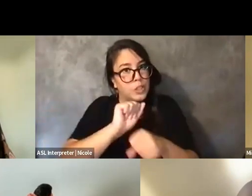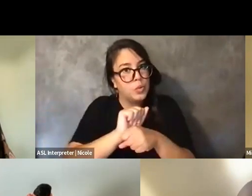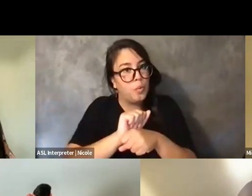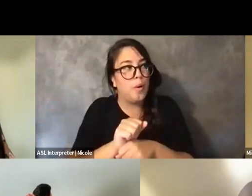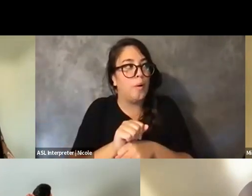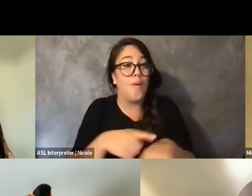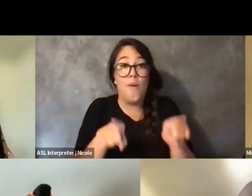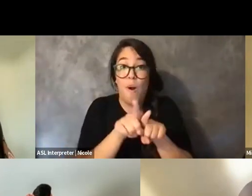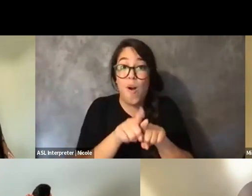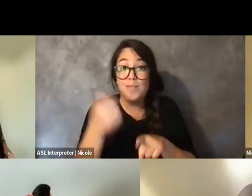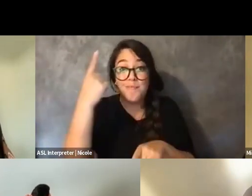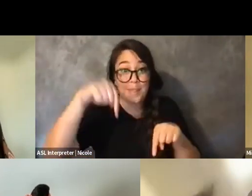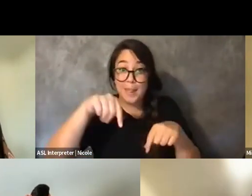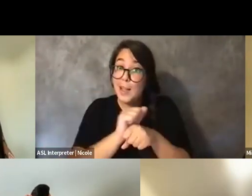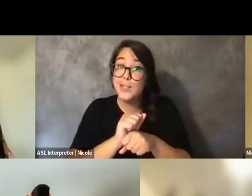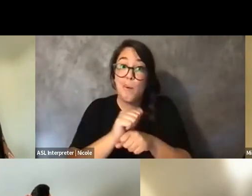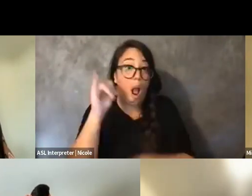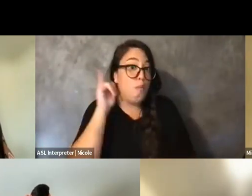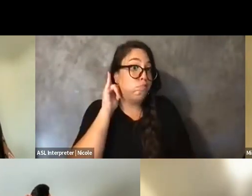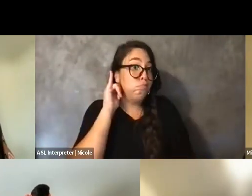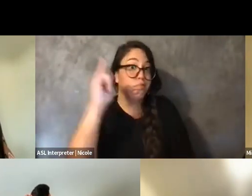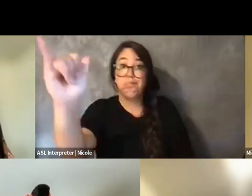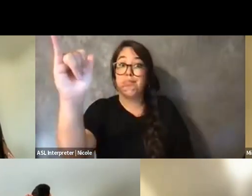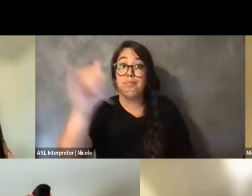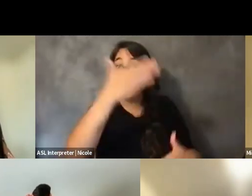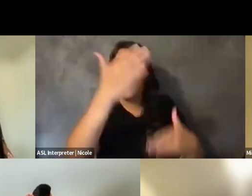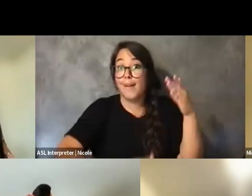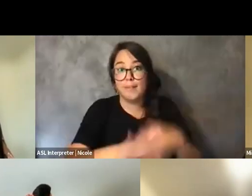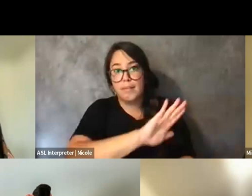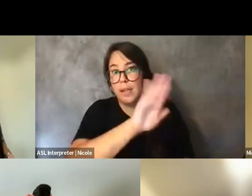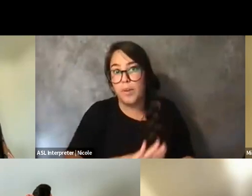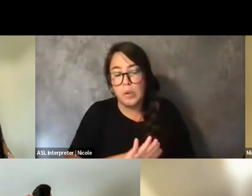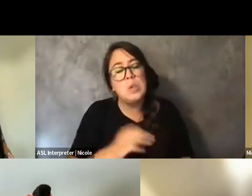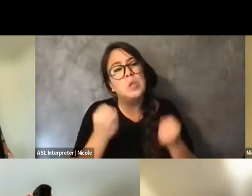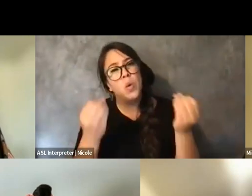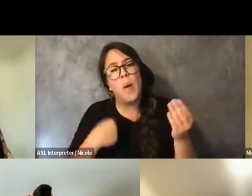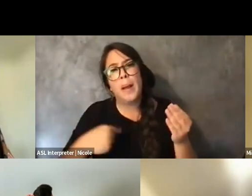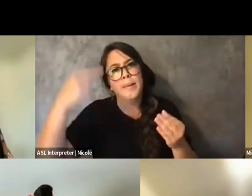Like -- And I think having some sort of politics or routine of reflection helps sort of build